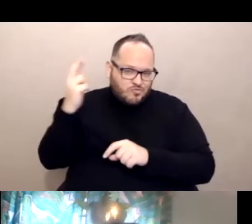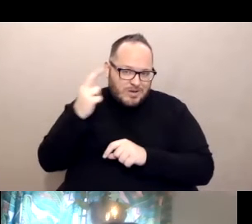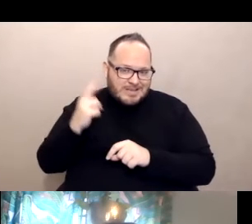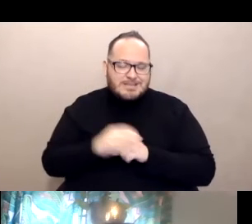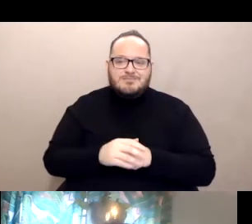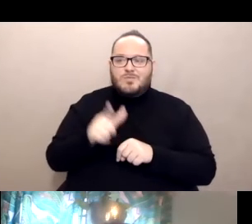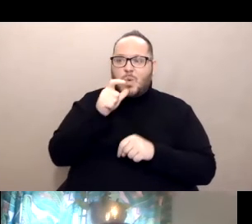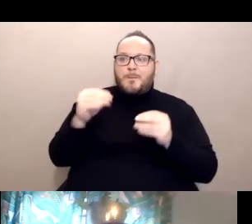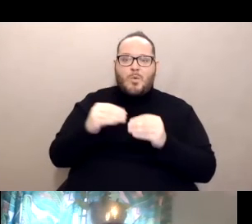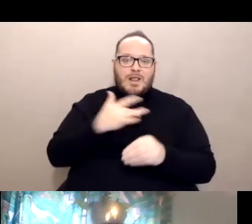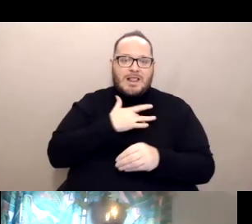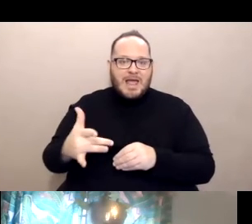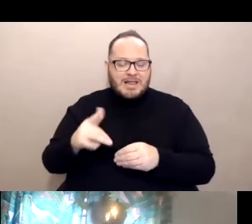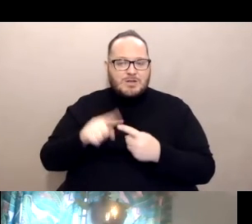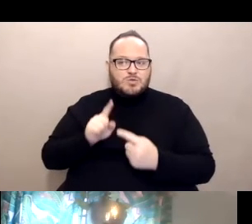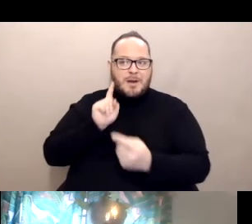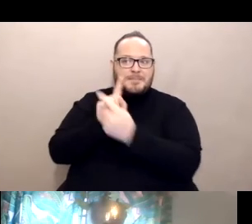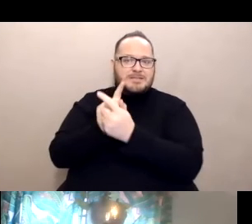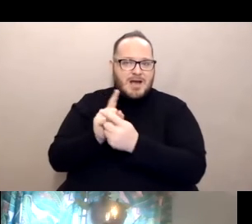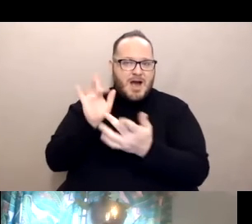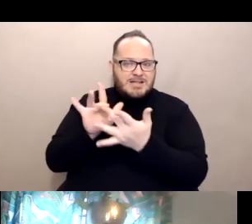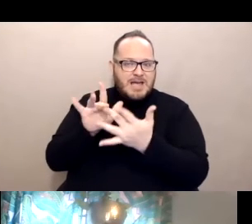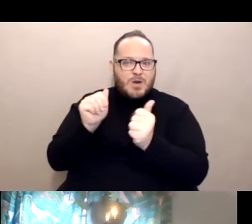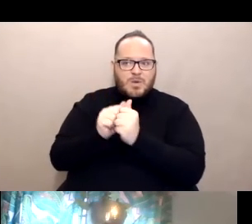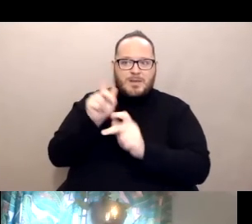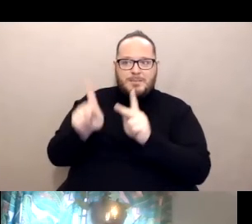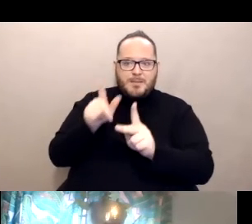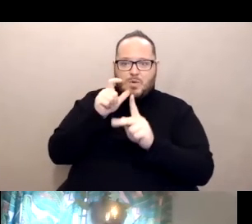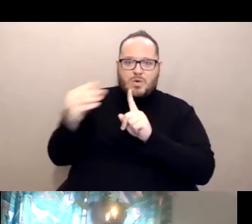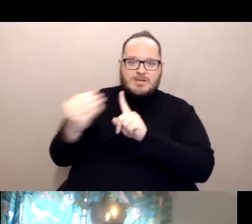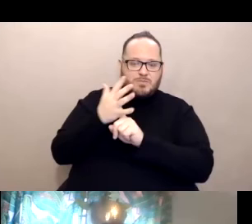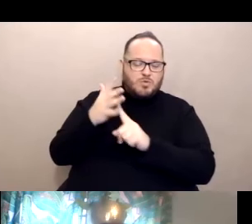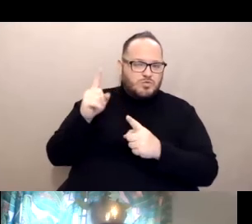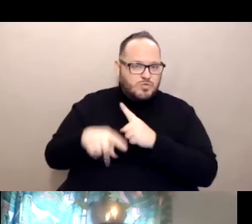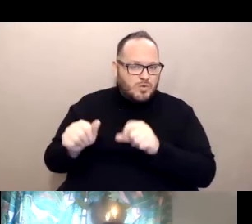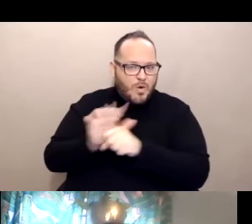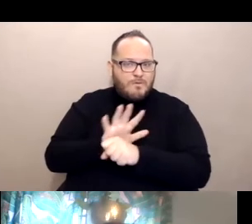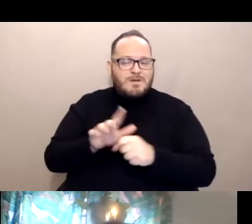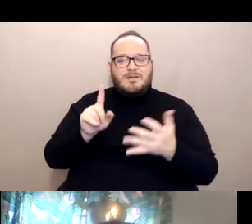to come into contact with those who may be exposed to COVID, people with disabilities, we need to hear from you